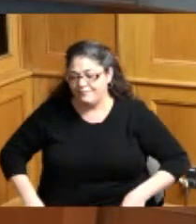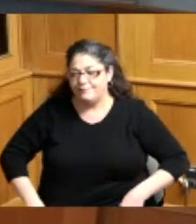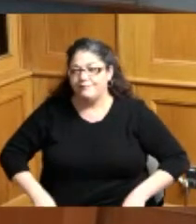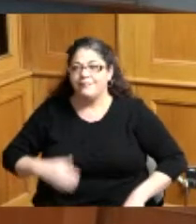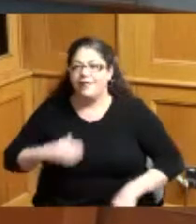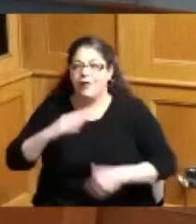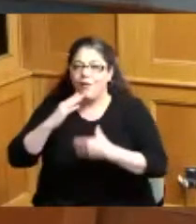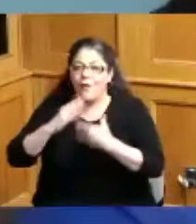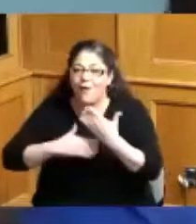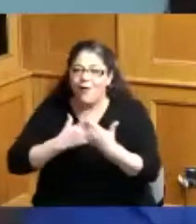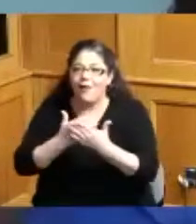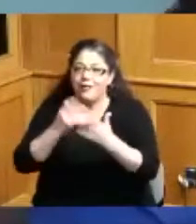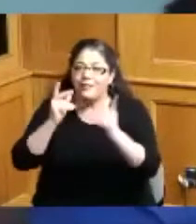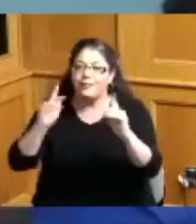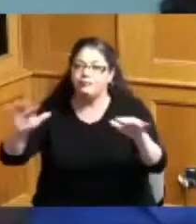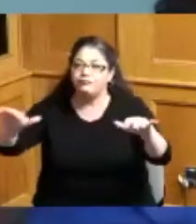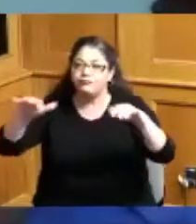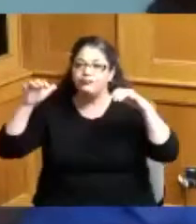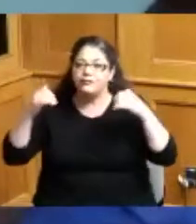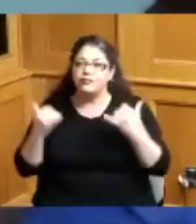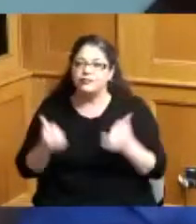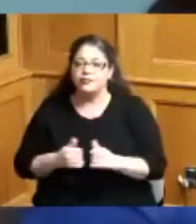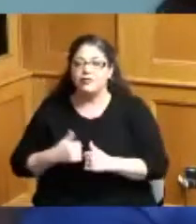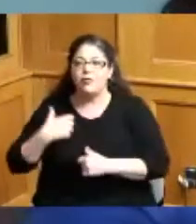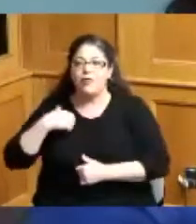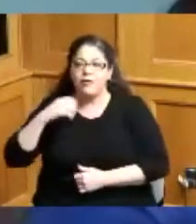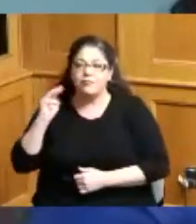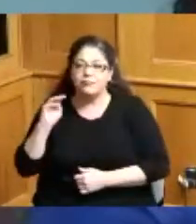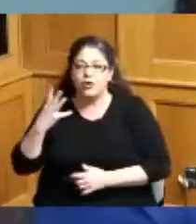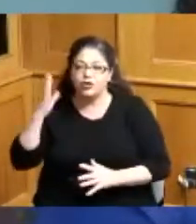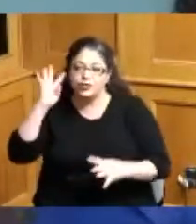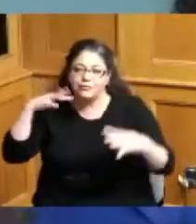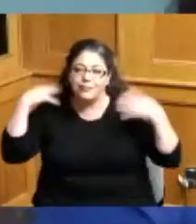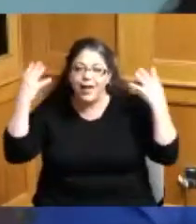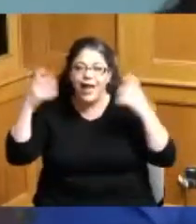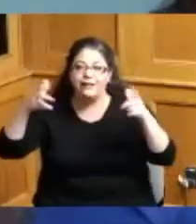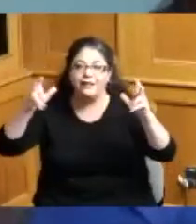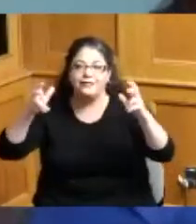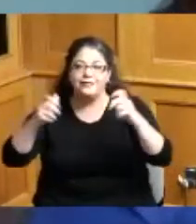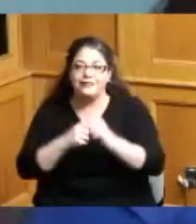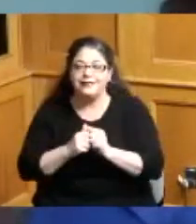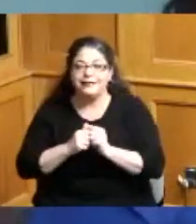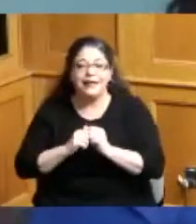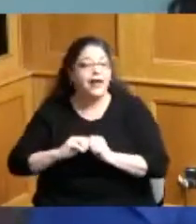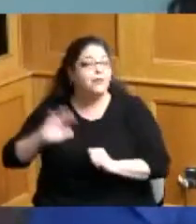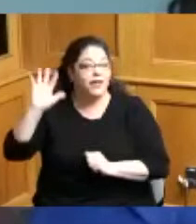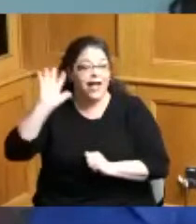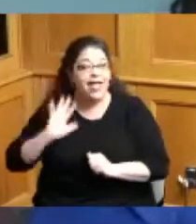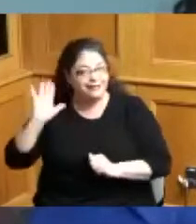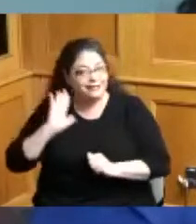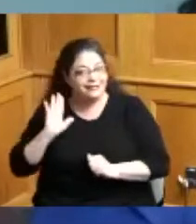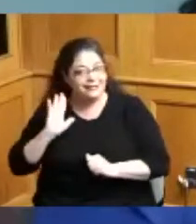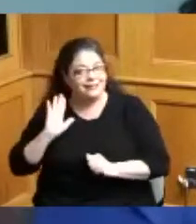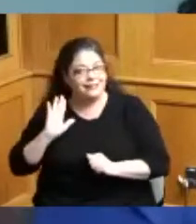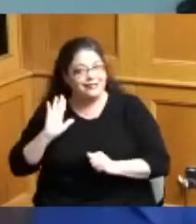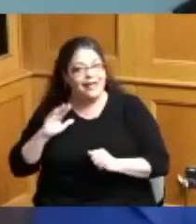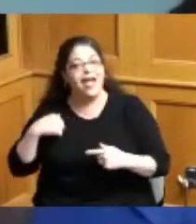here today and we wanted to do march madness I'm an ex-athlete myself I got an ankle injury now but